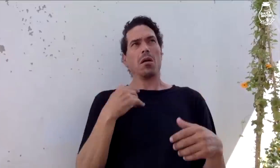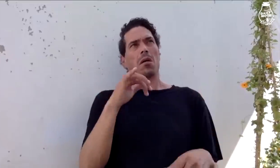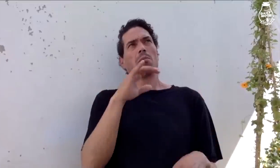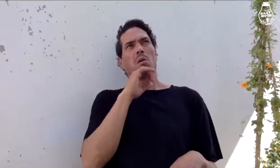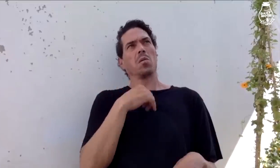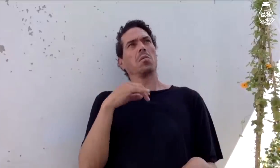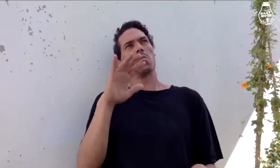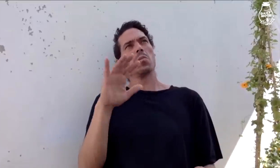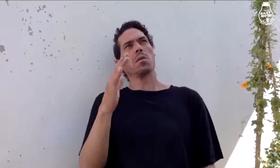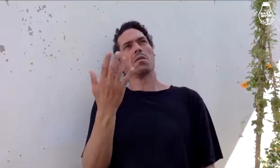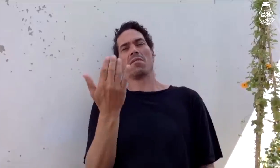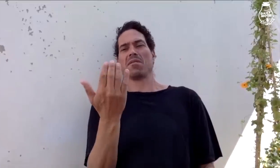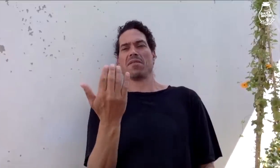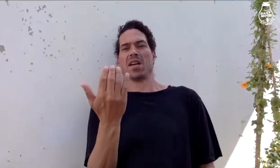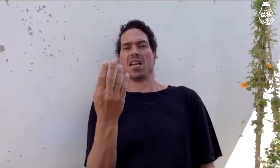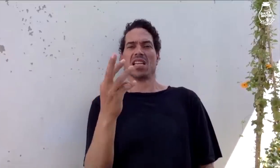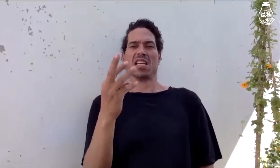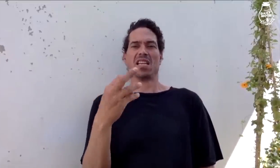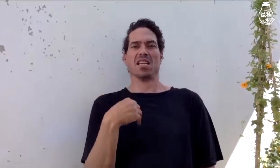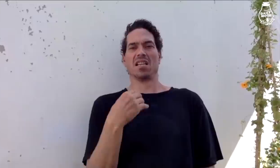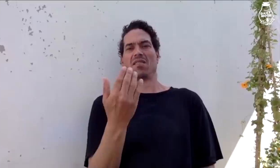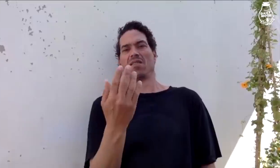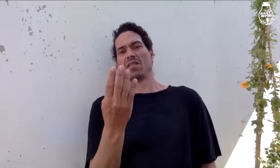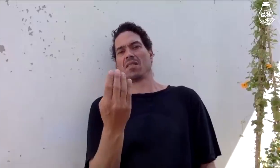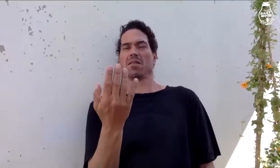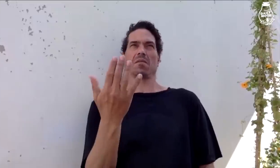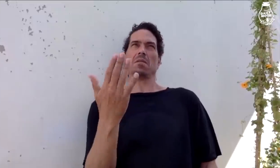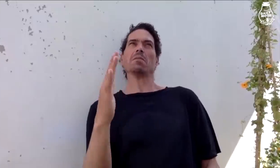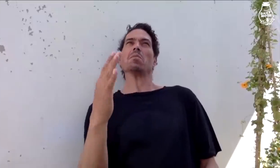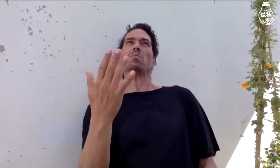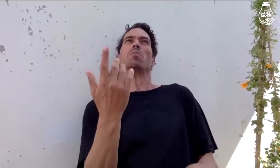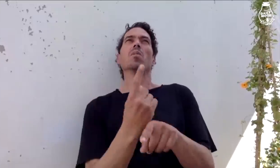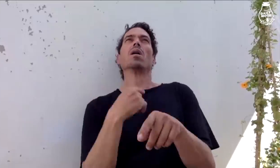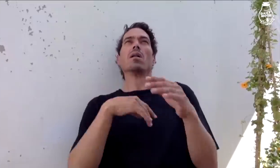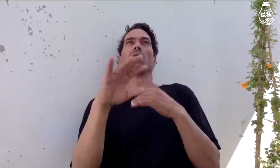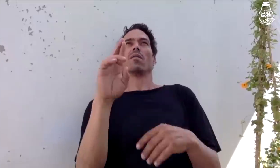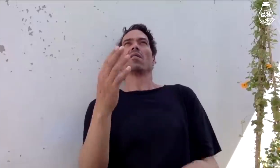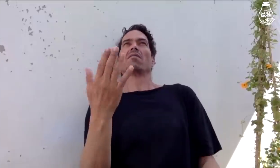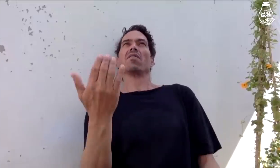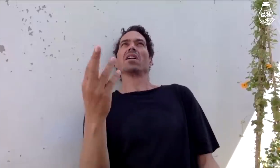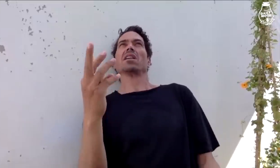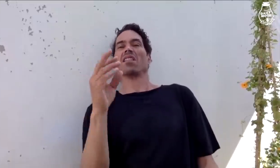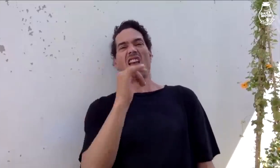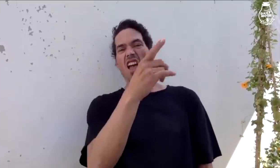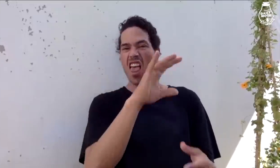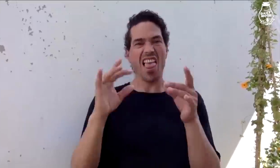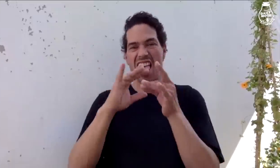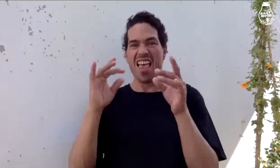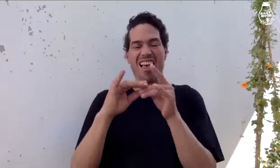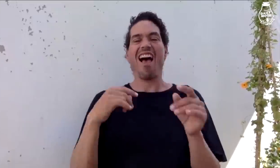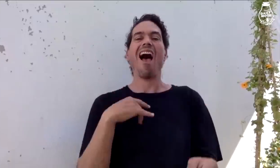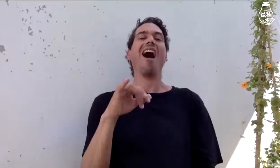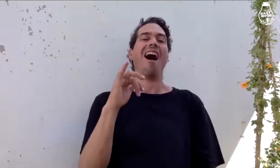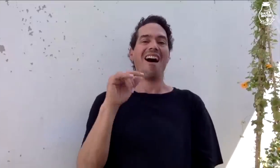So at that time I was like 15, 16...everyone was talking